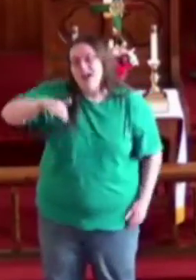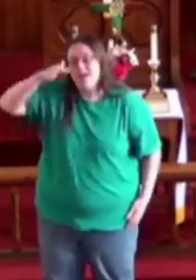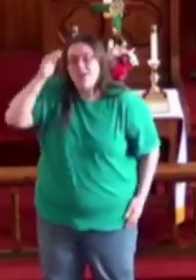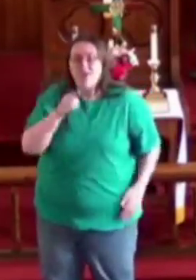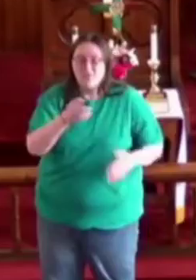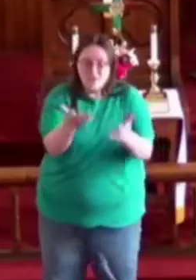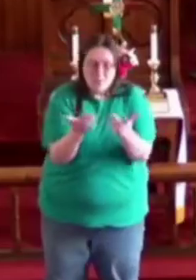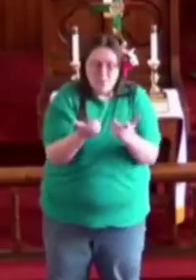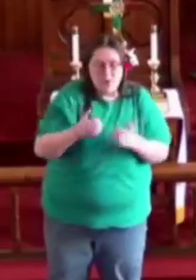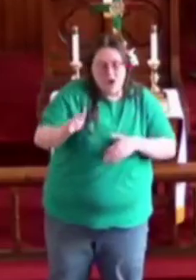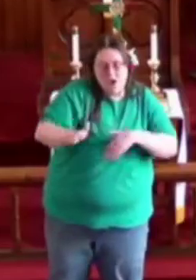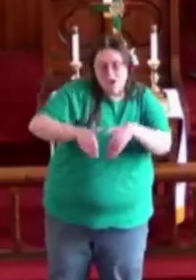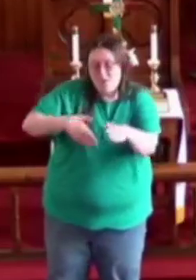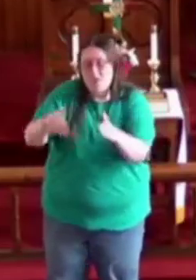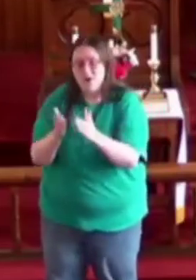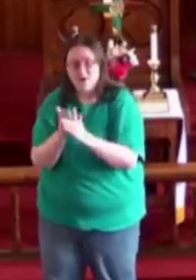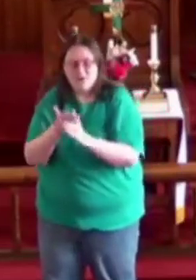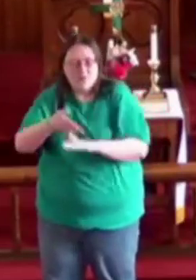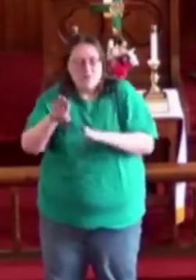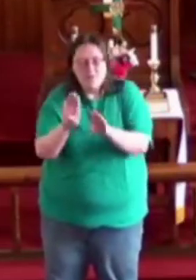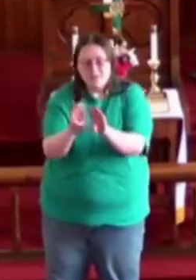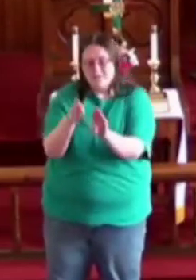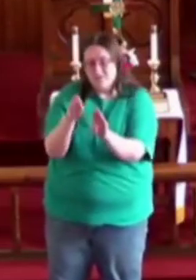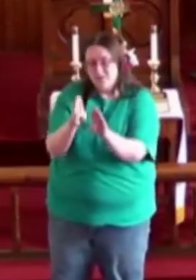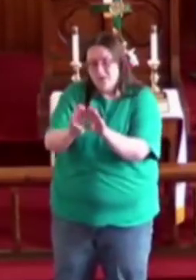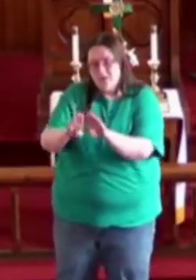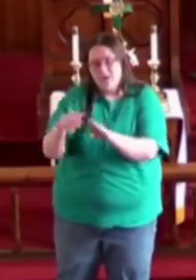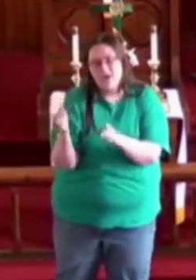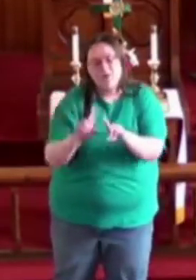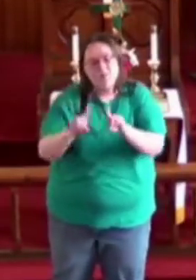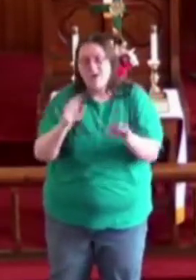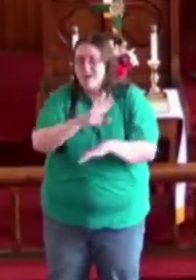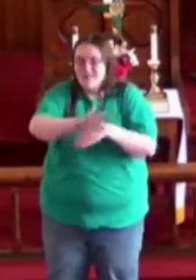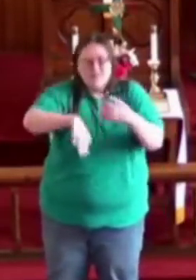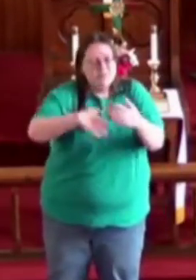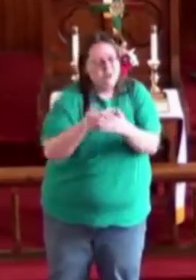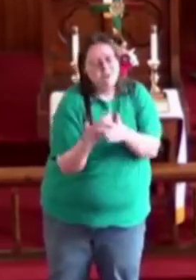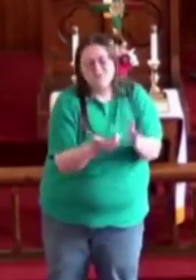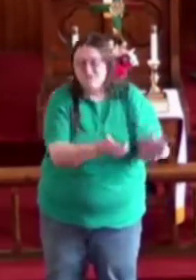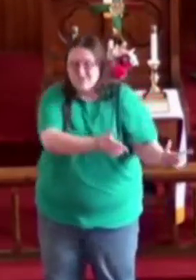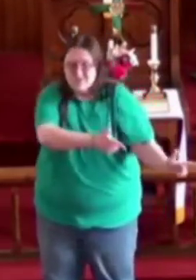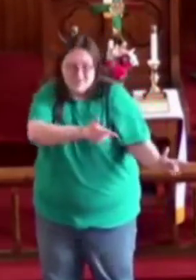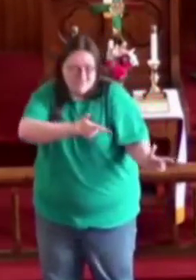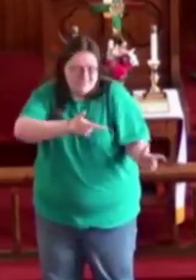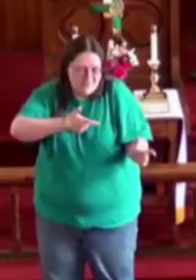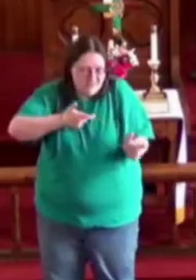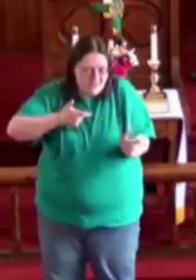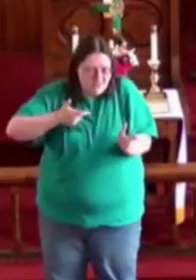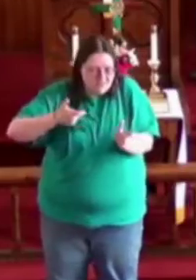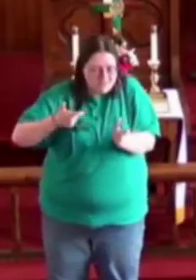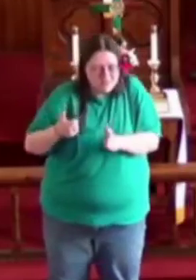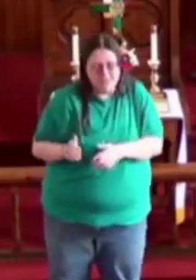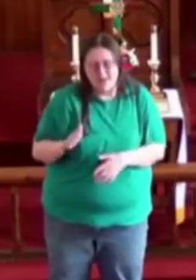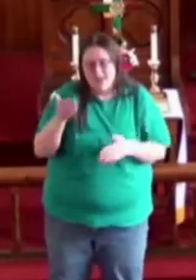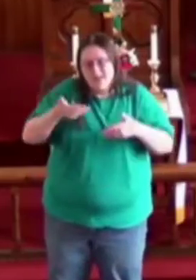I know you want to walk through the door But it's all too fast